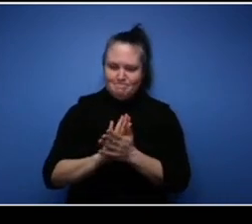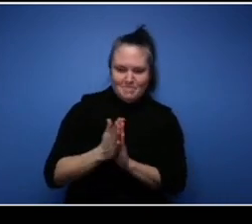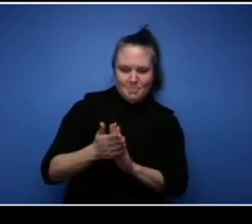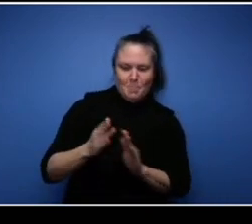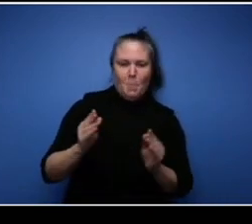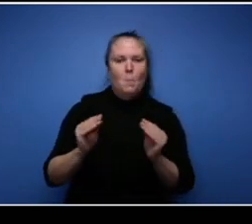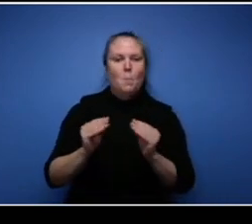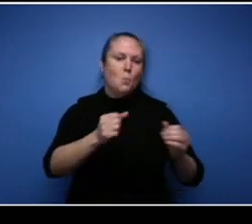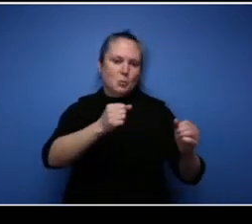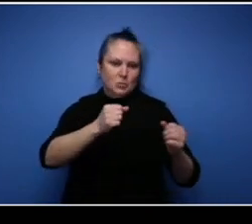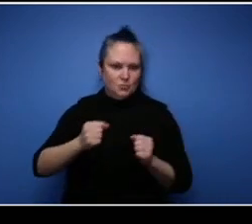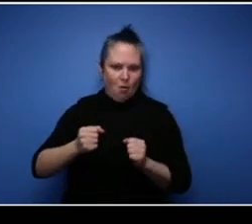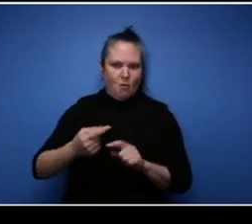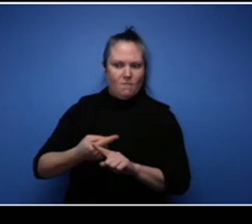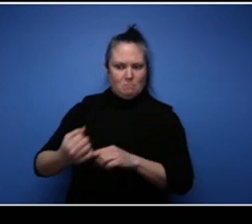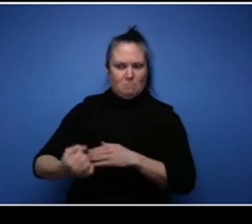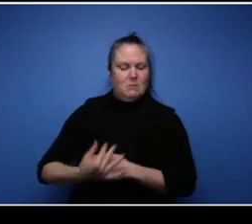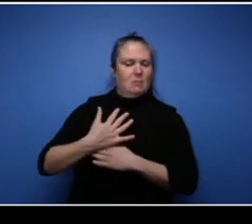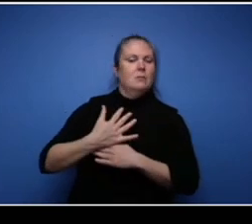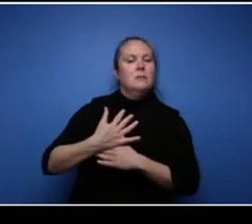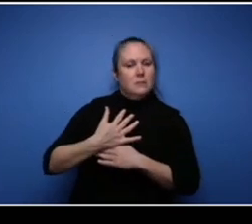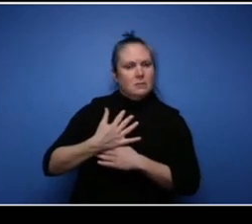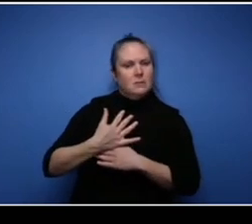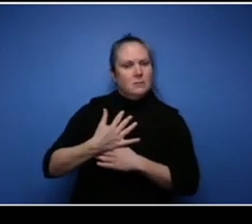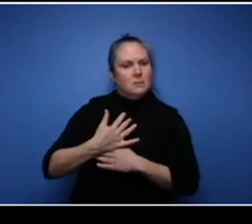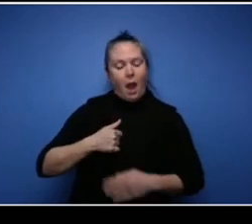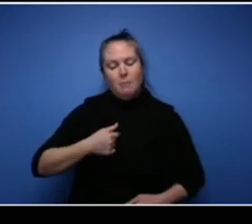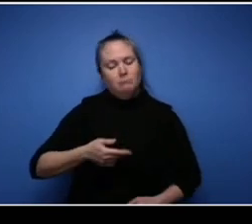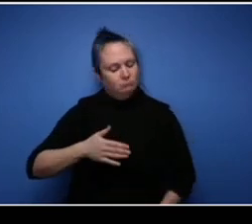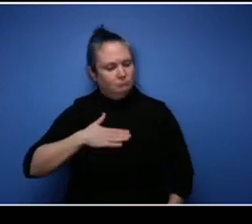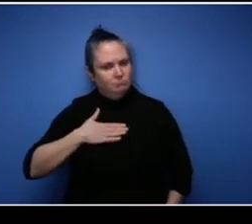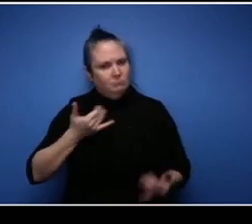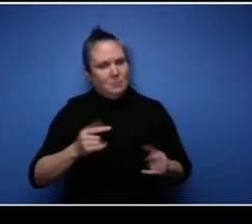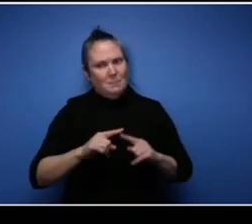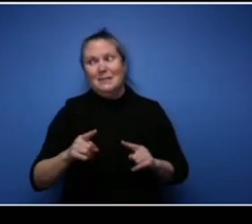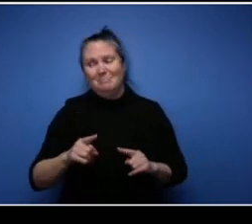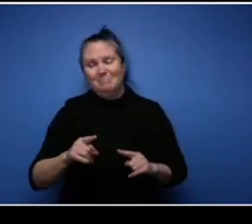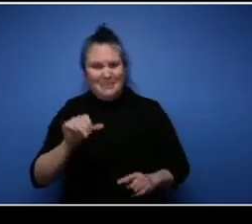at but it's just it's a barrier that you have to work with on a daily basis. Exactly and